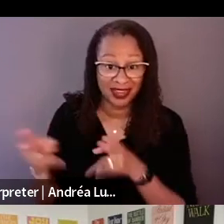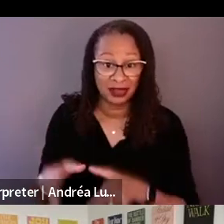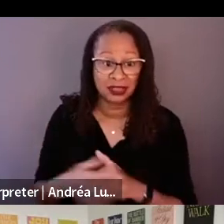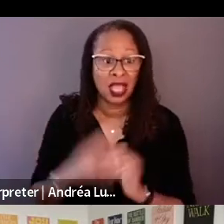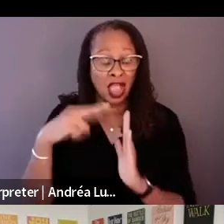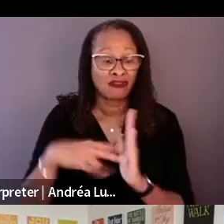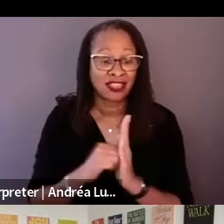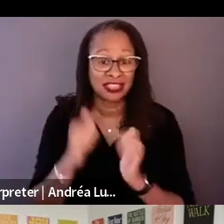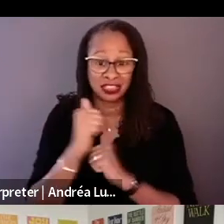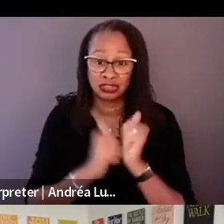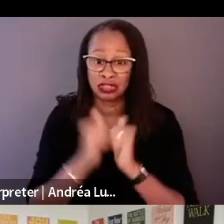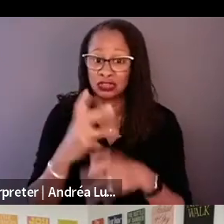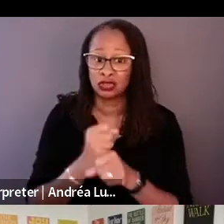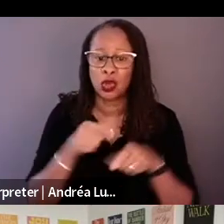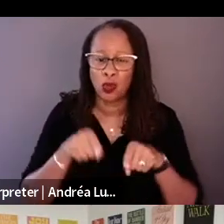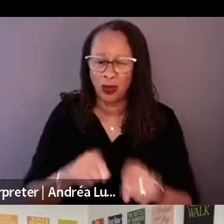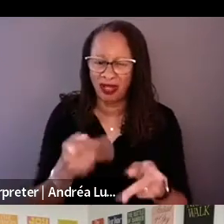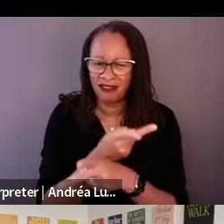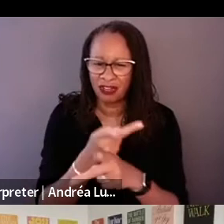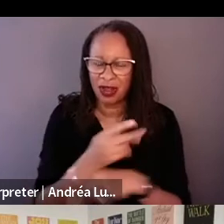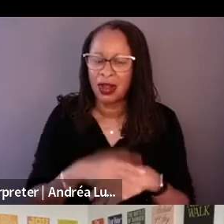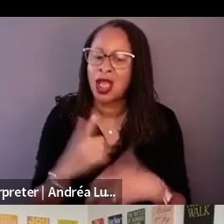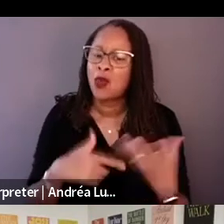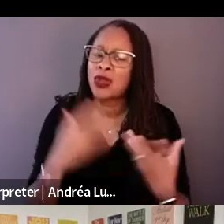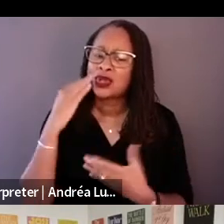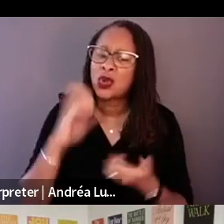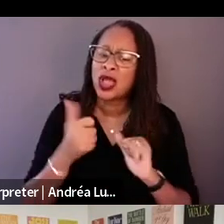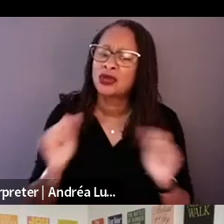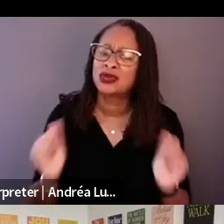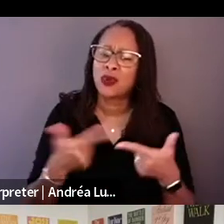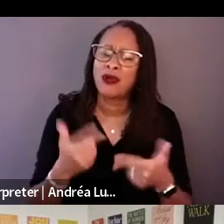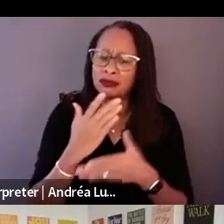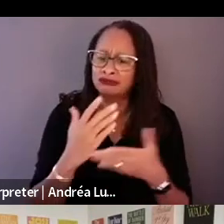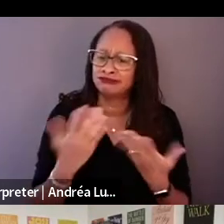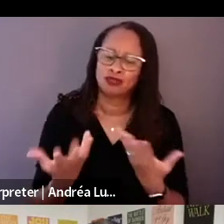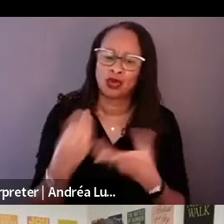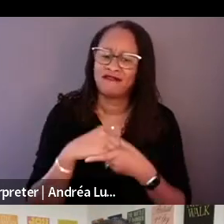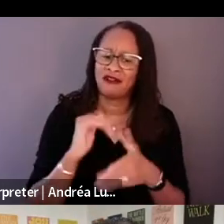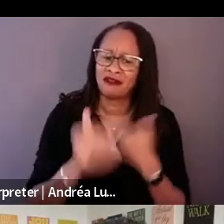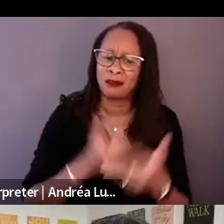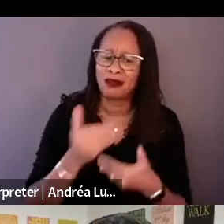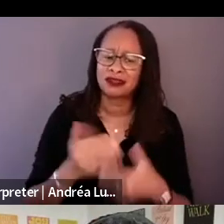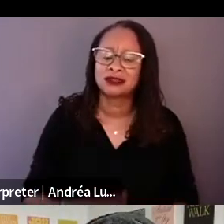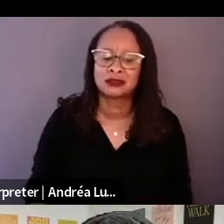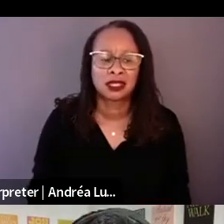How did you play a part in solving that? Yeah, the producers were watching cuts more than they wanted to.